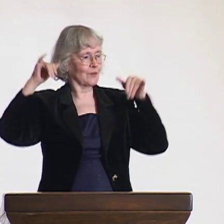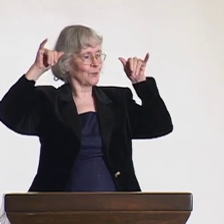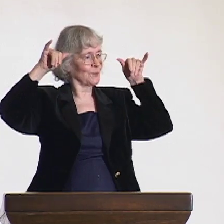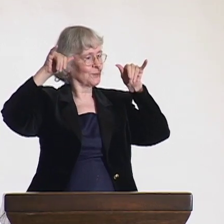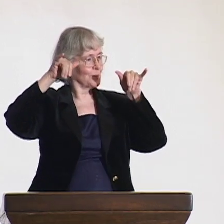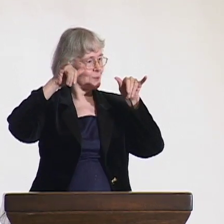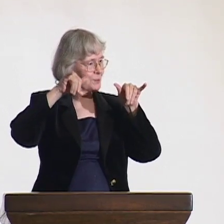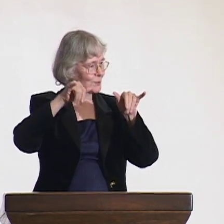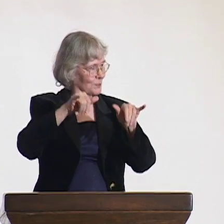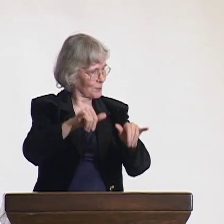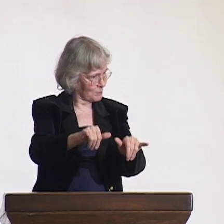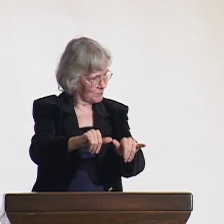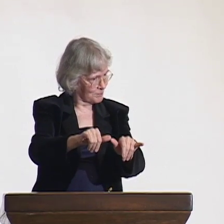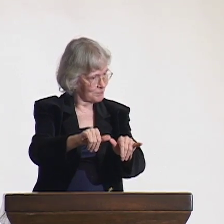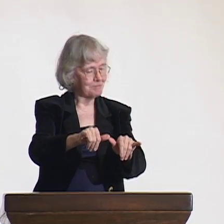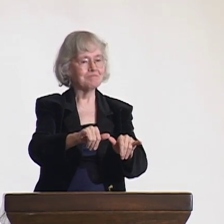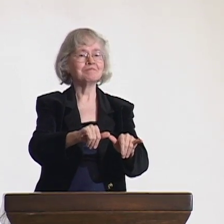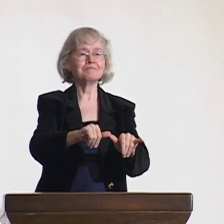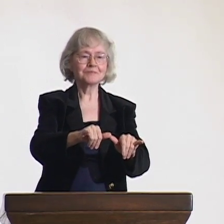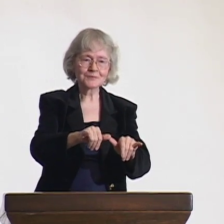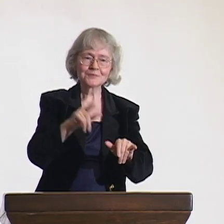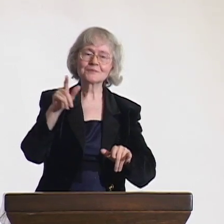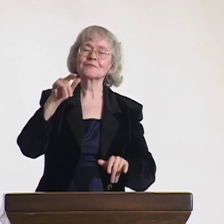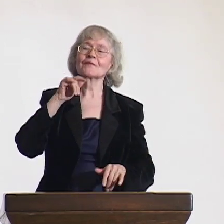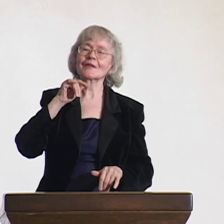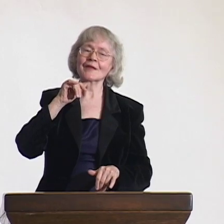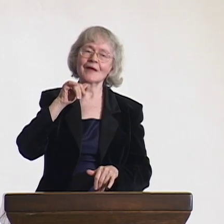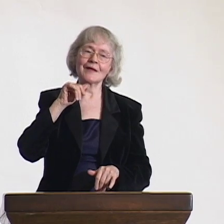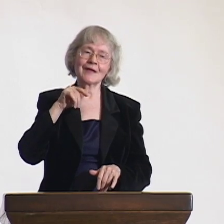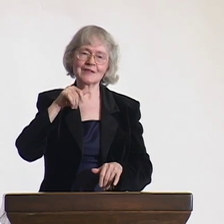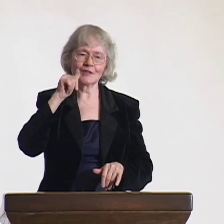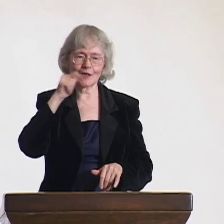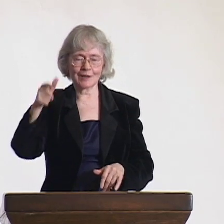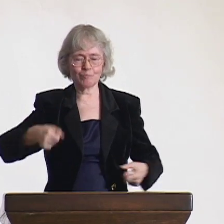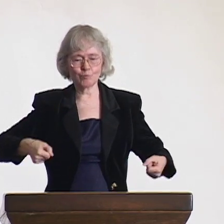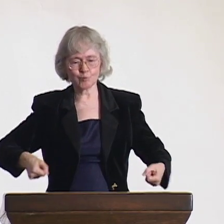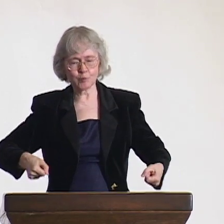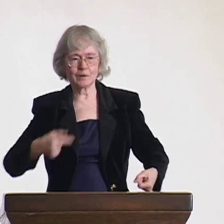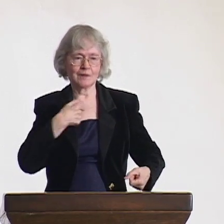So Yerker Andersson and I flew in together. Yerker was carrying his suitcase,